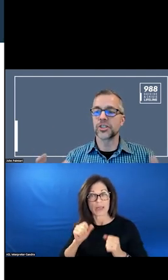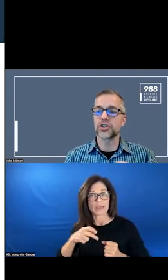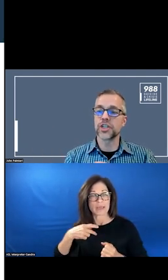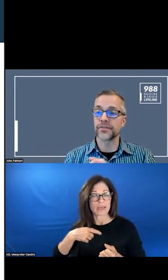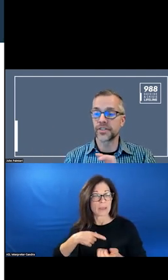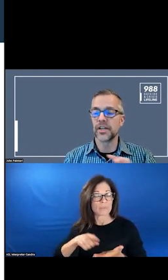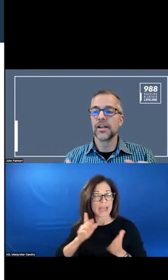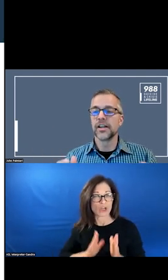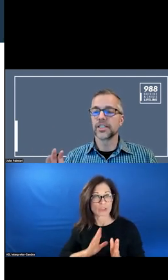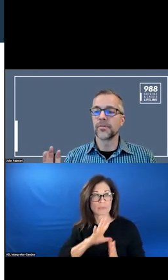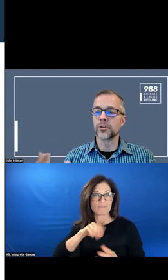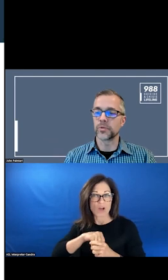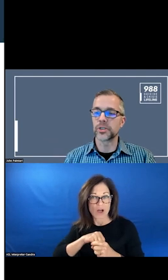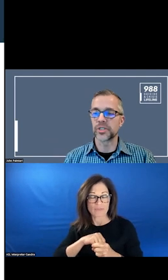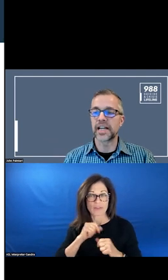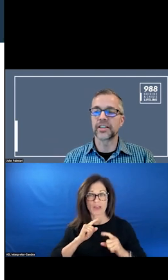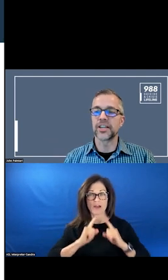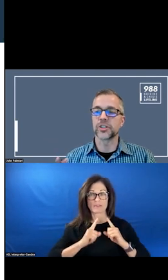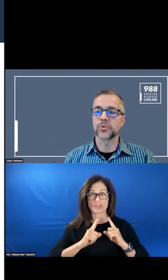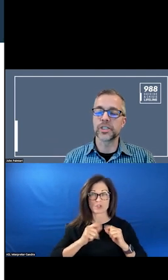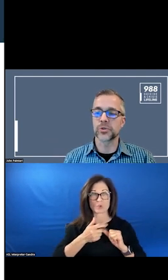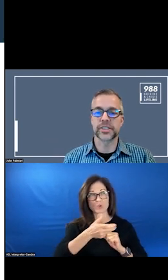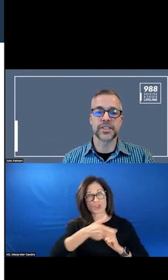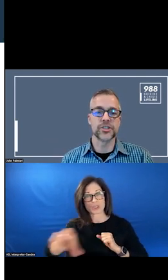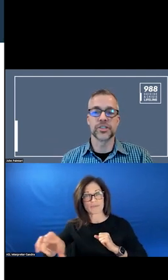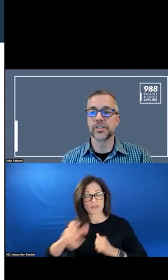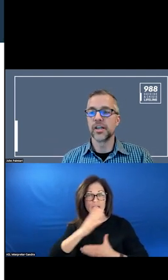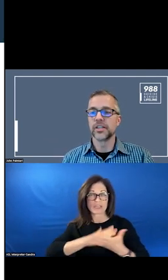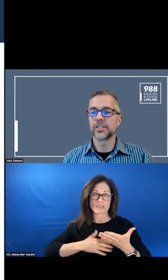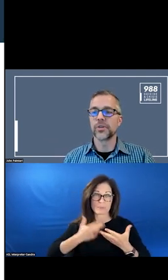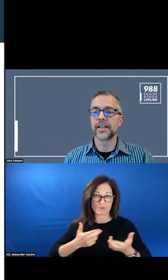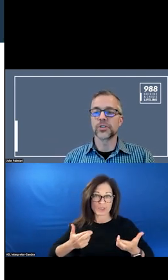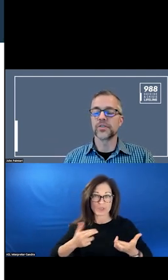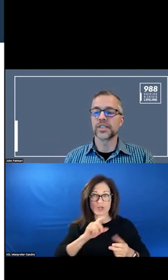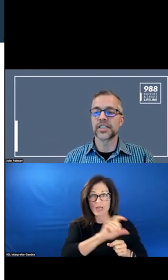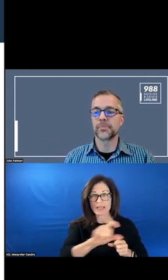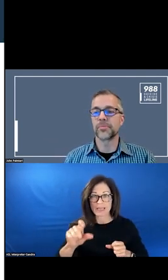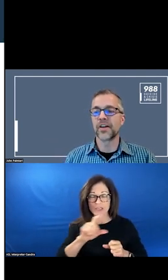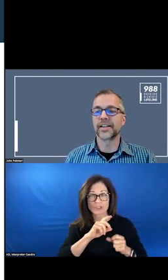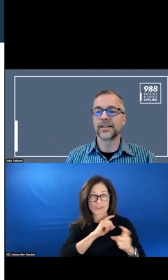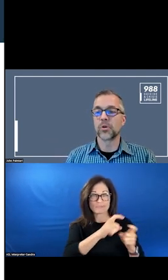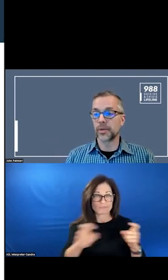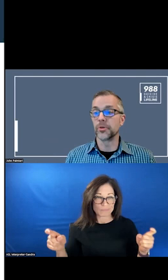TO SHIFT THE RESOURCE ALLOCATIONS TO RESOURCES CAN BE PROVIDED IN THE COMMUNITY